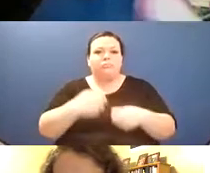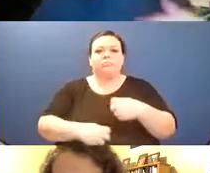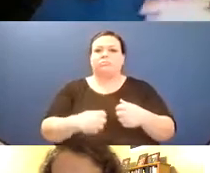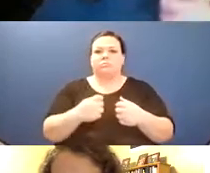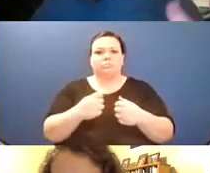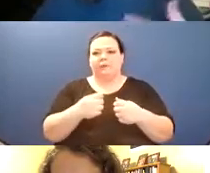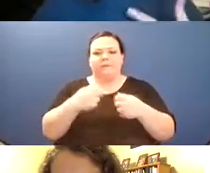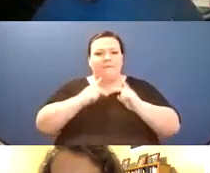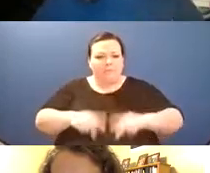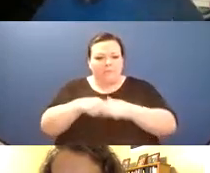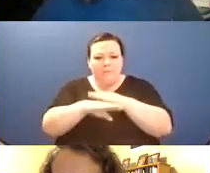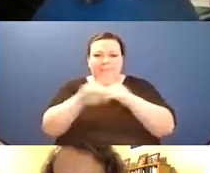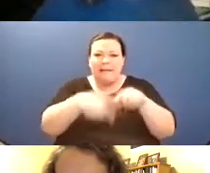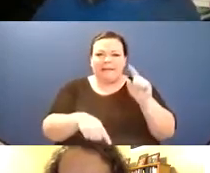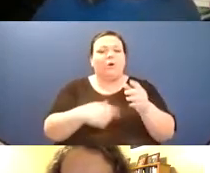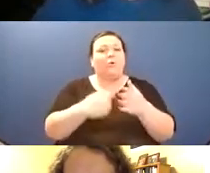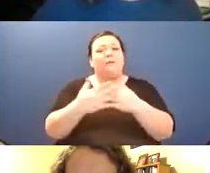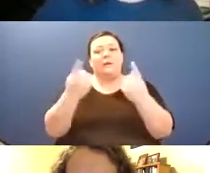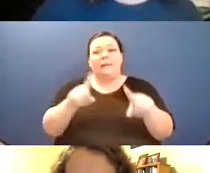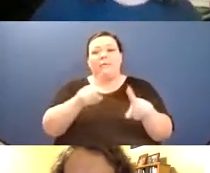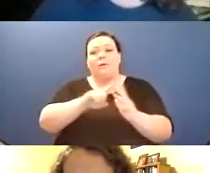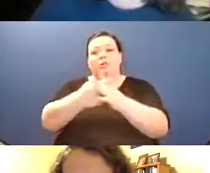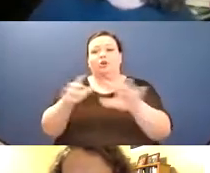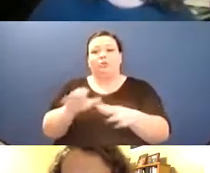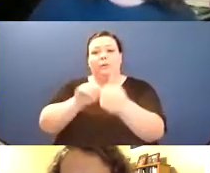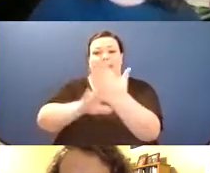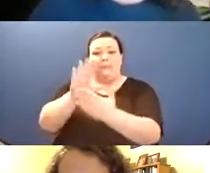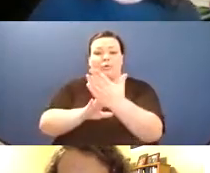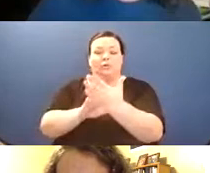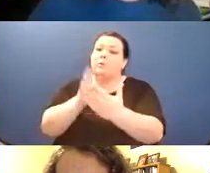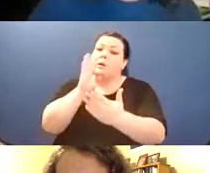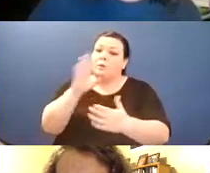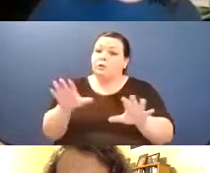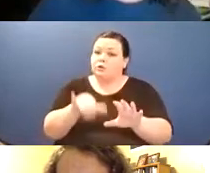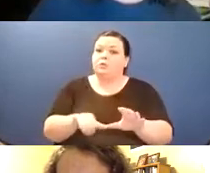happily help you do that, um, also give a content warning if what you're about to share might